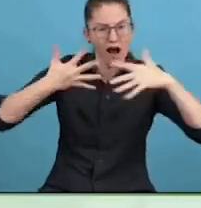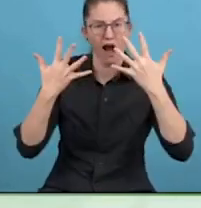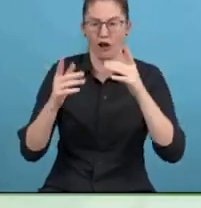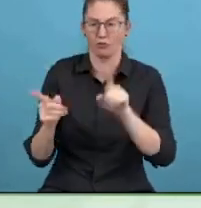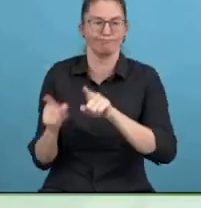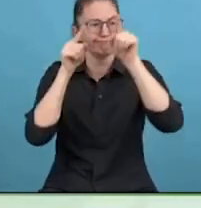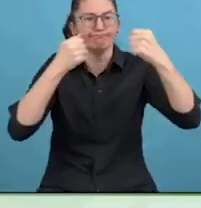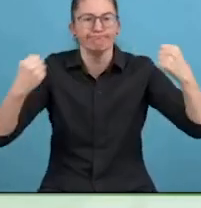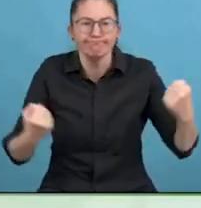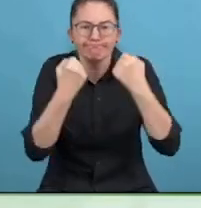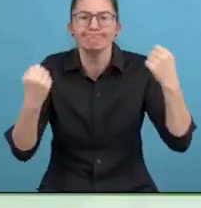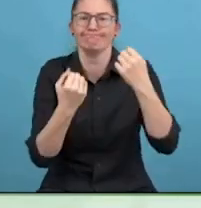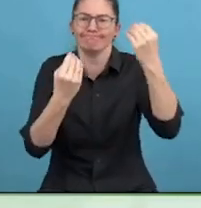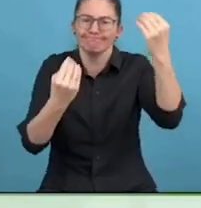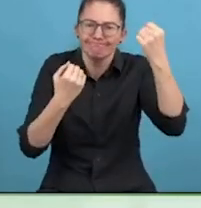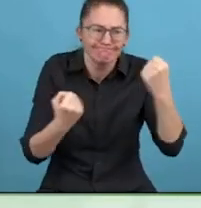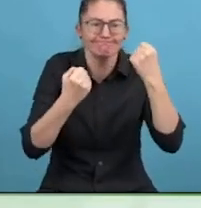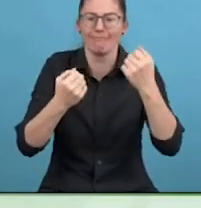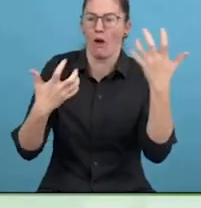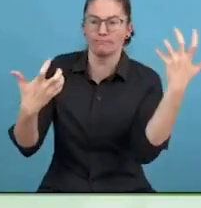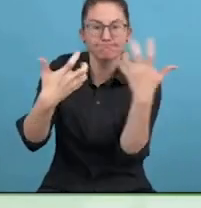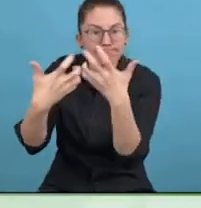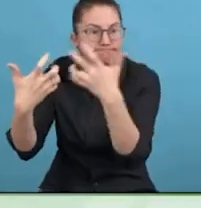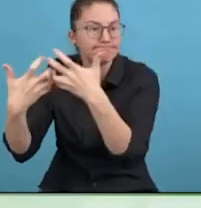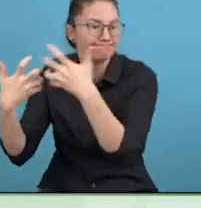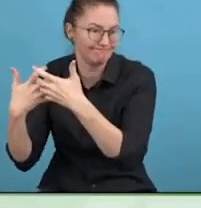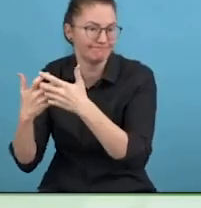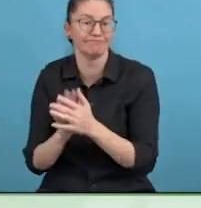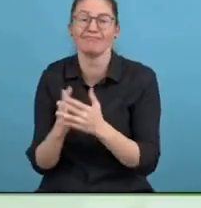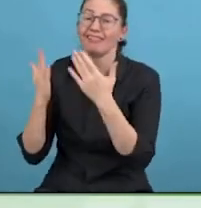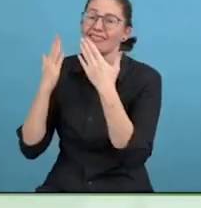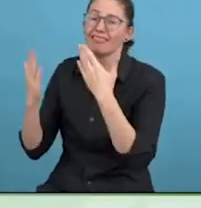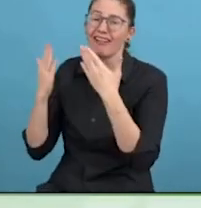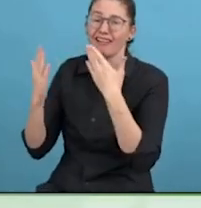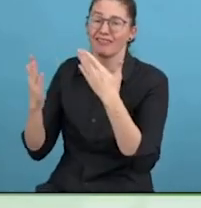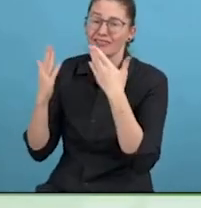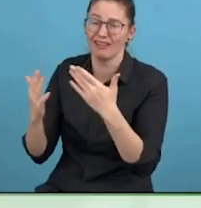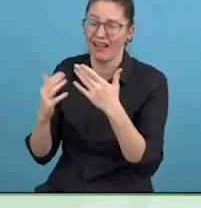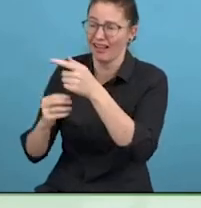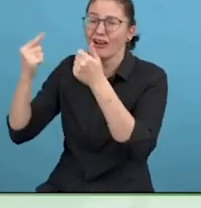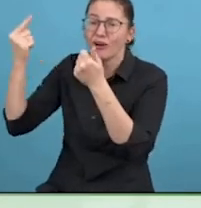People who experienced Long COVID do not necessarily know that is what they are going through.